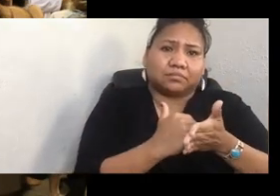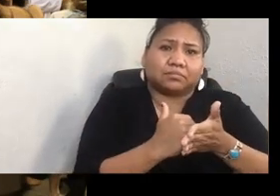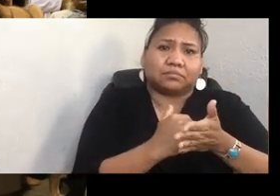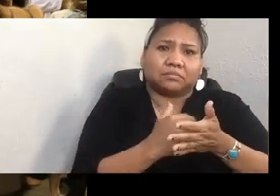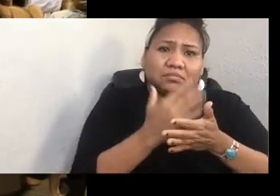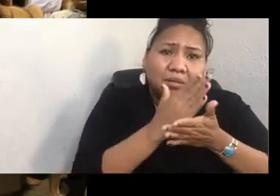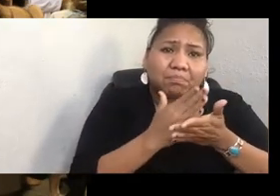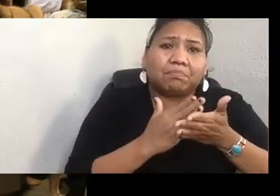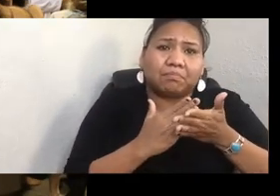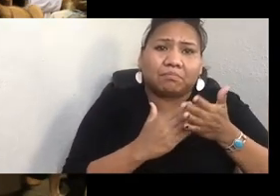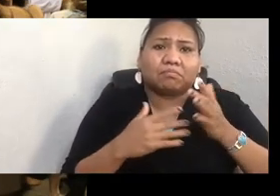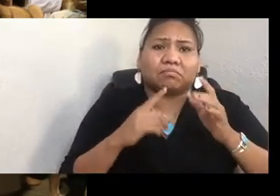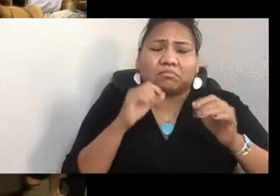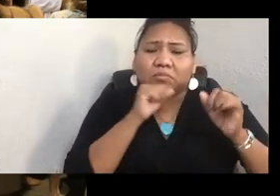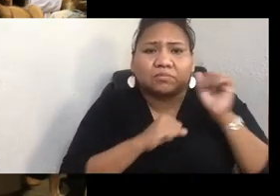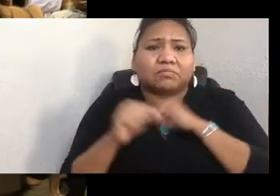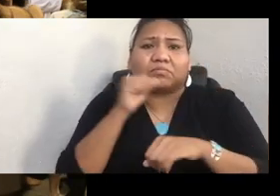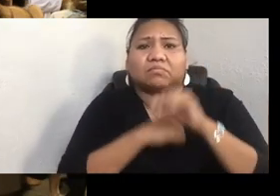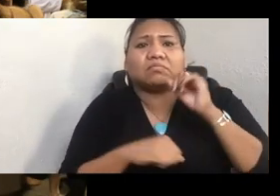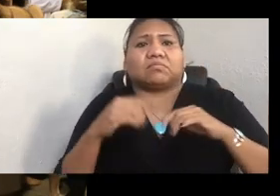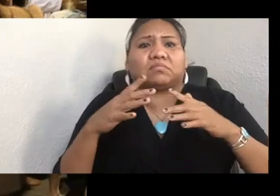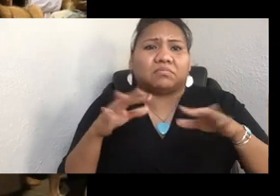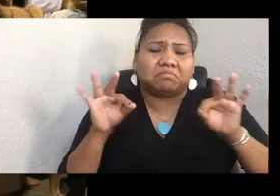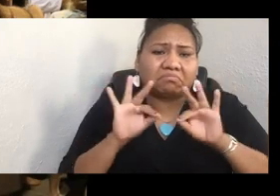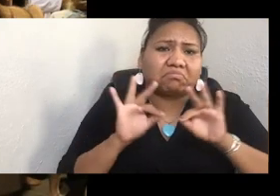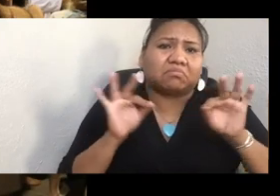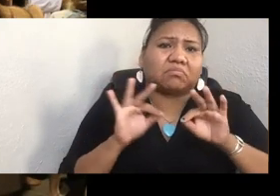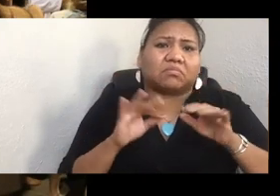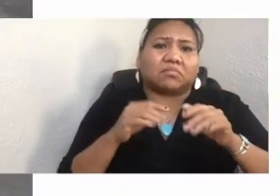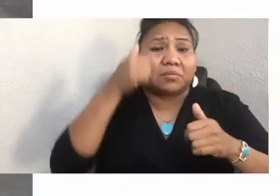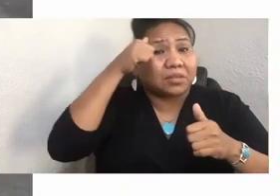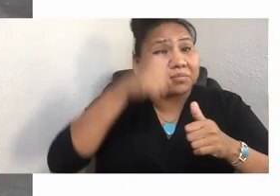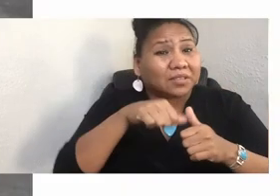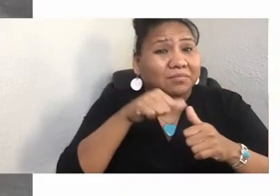And I remember sitting in that basement with John Trudell, and he asked me why I was doing this work.